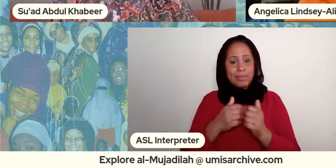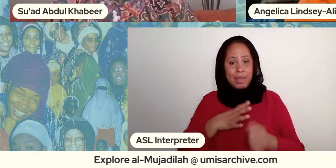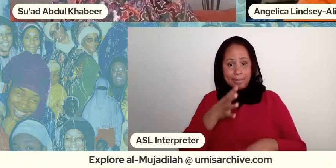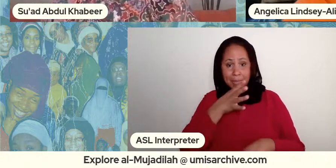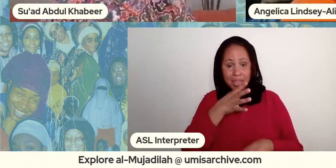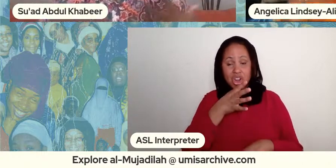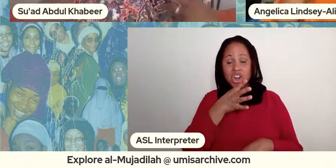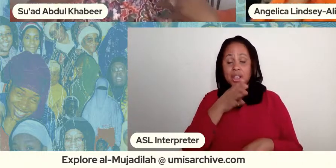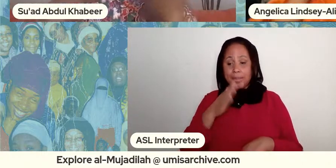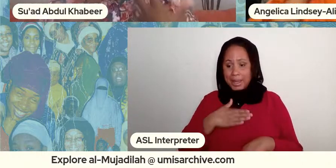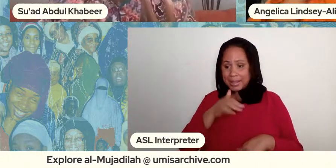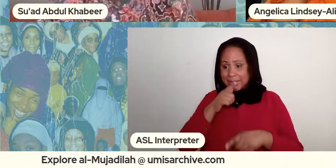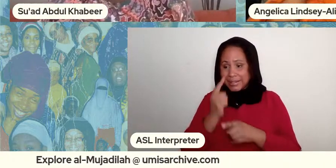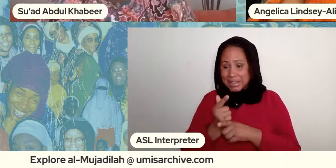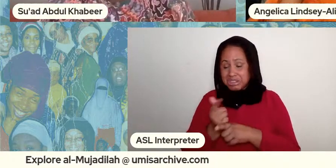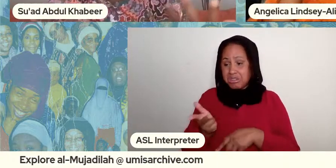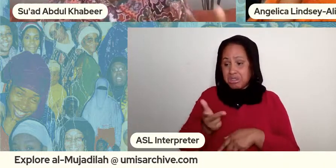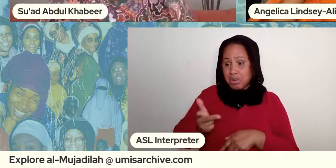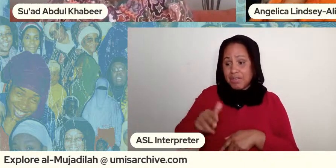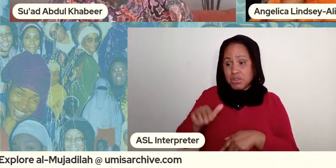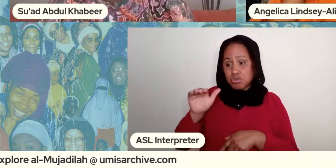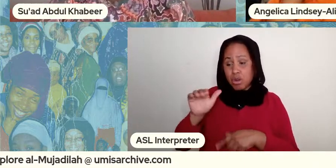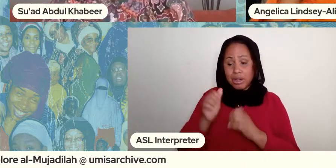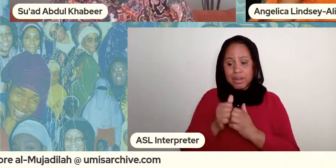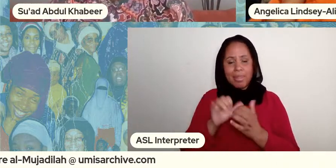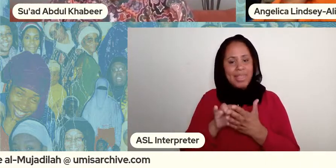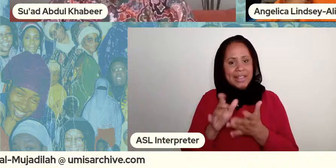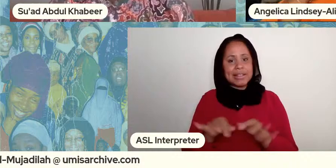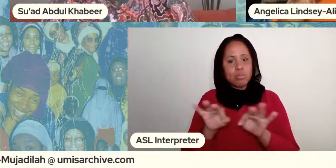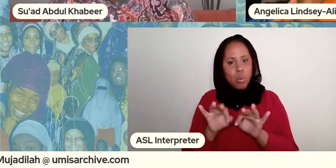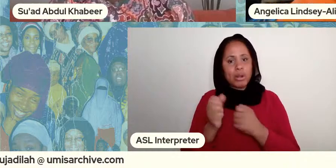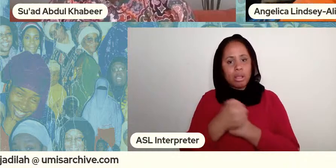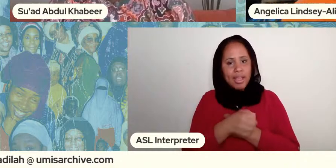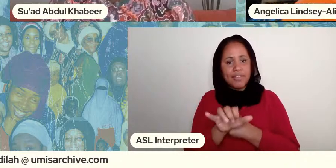up together because that's also a love that's significant and important i think in the lives